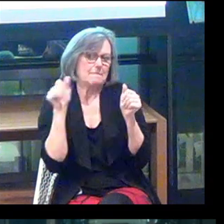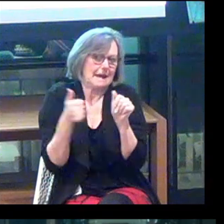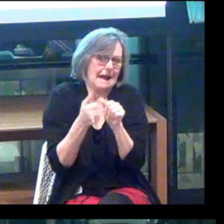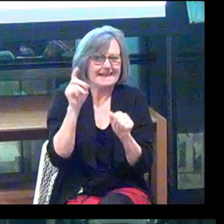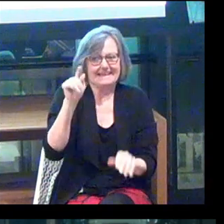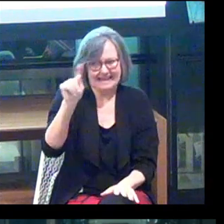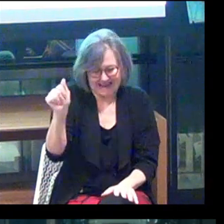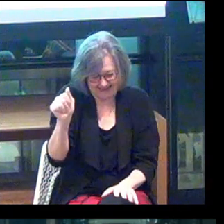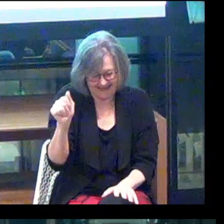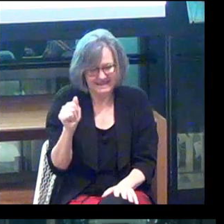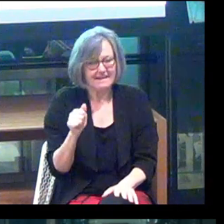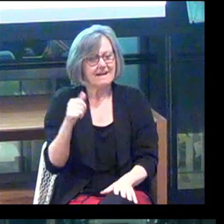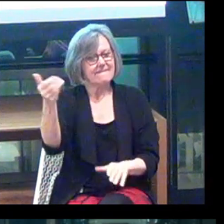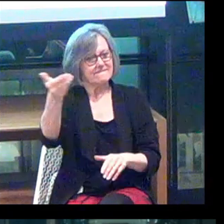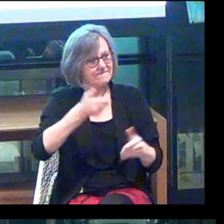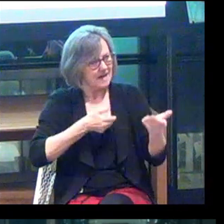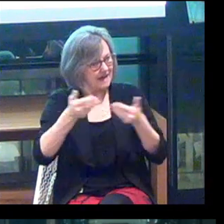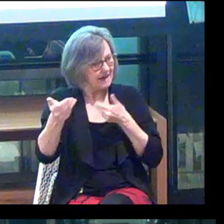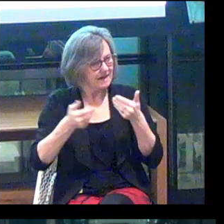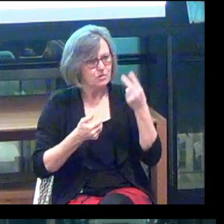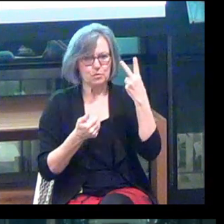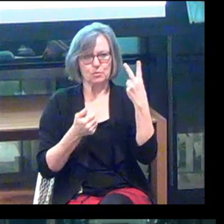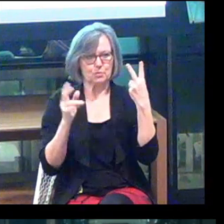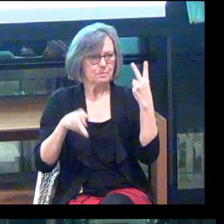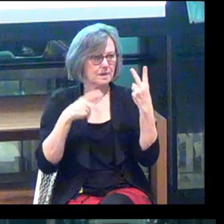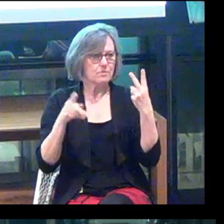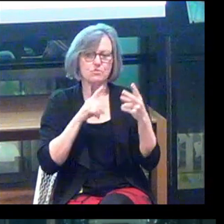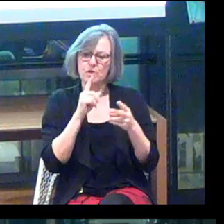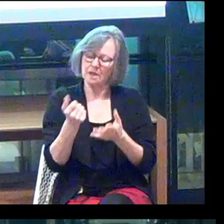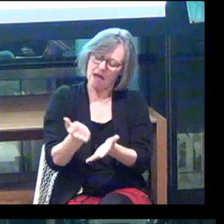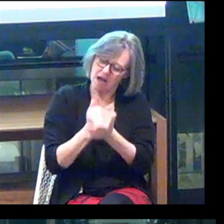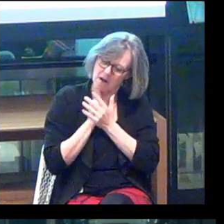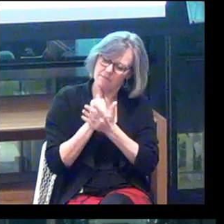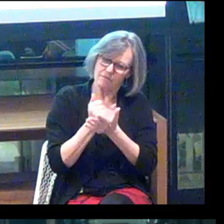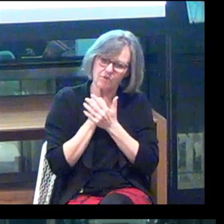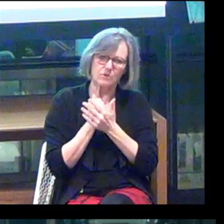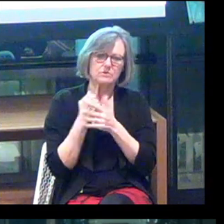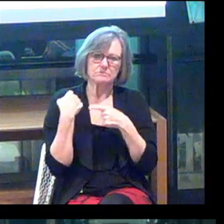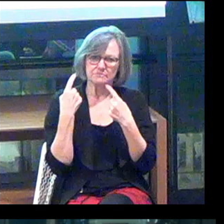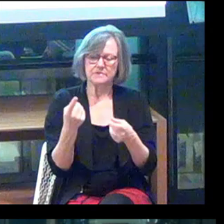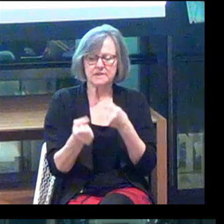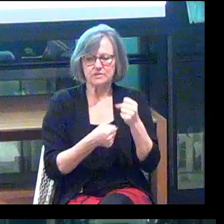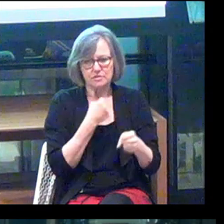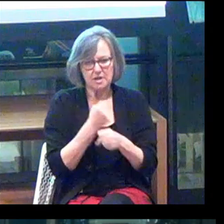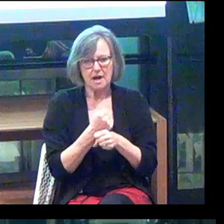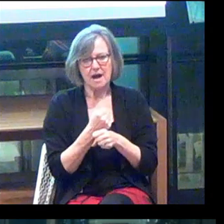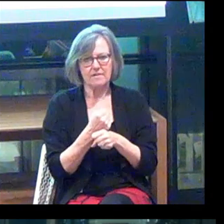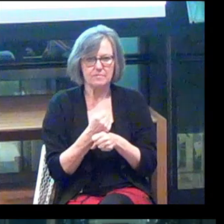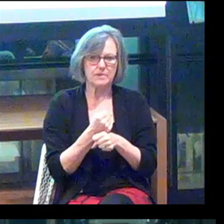So I've actually invited two folks who have been really helpful to me so far this year, as I've been standing up this initiative.